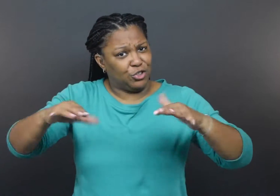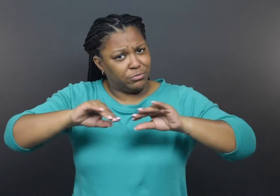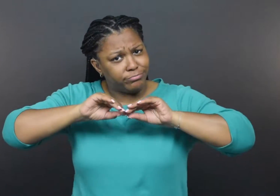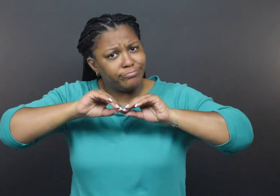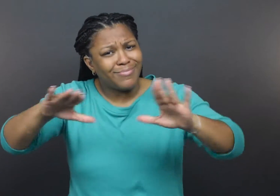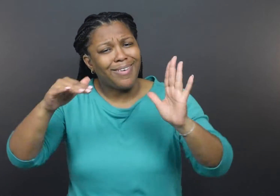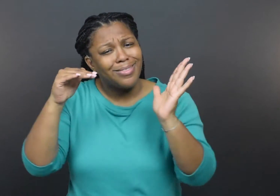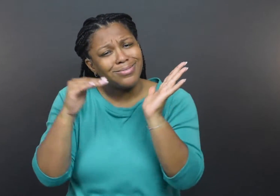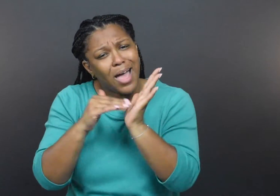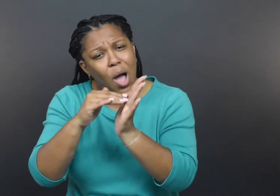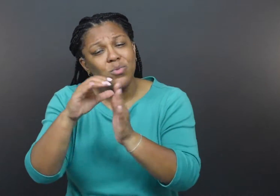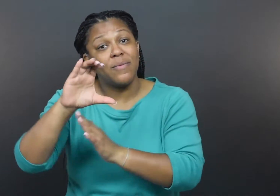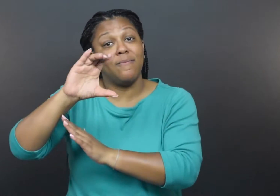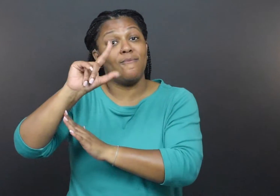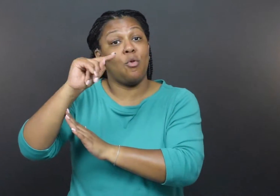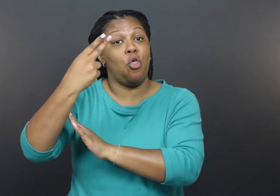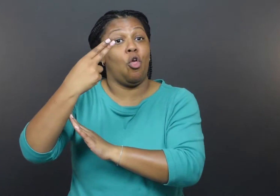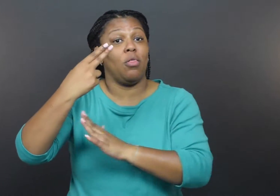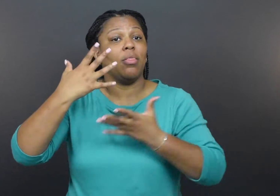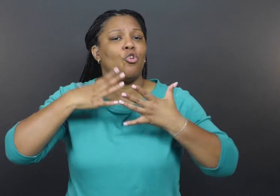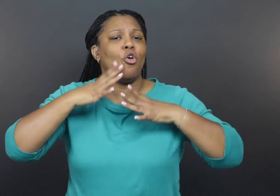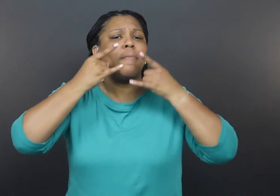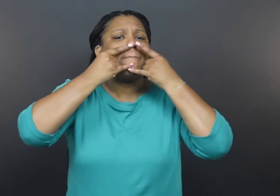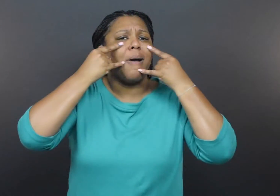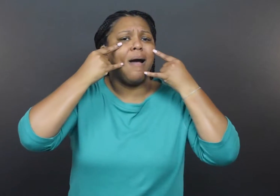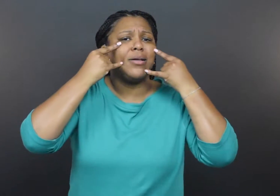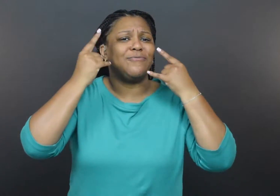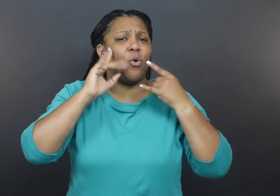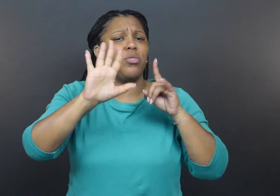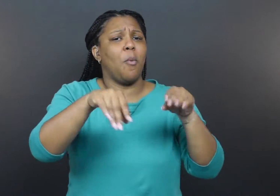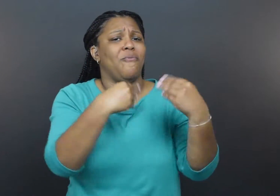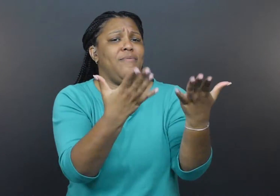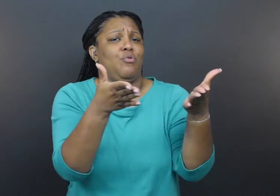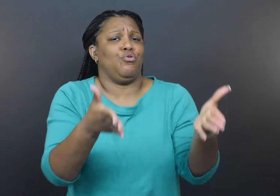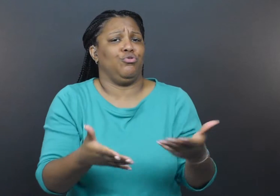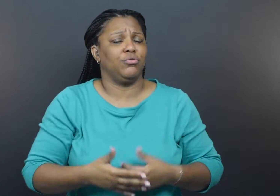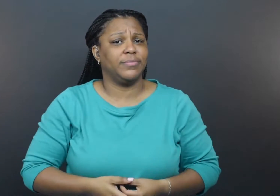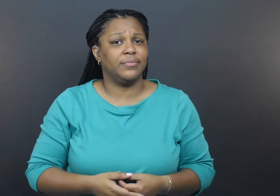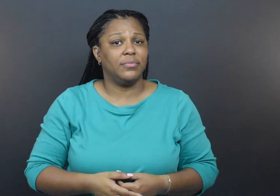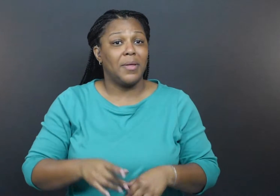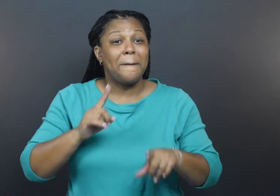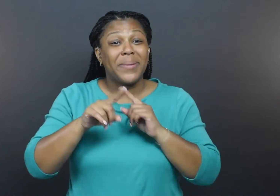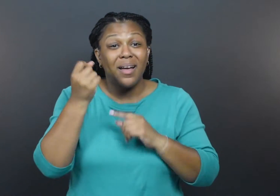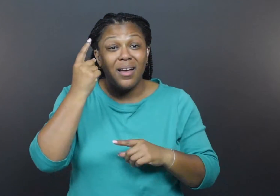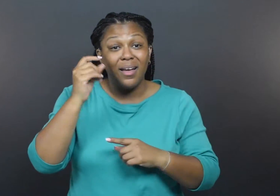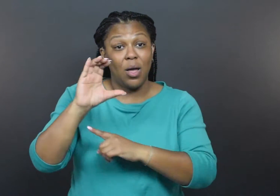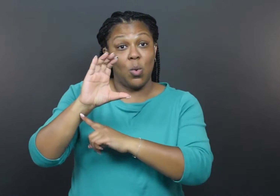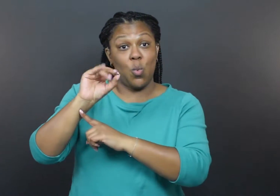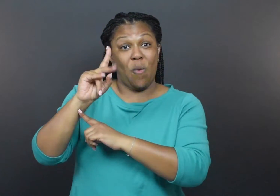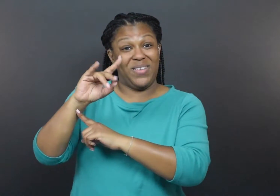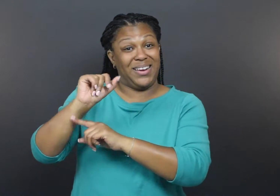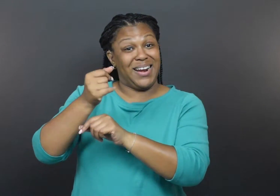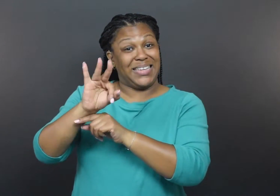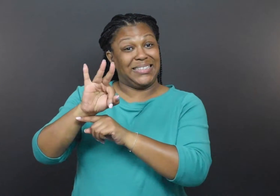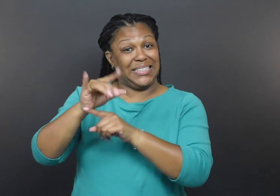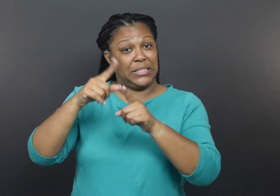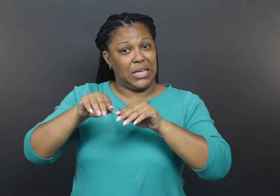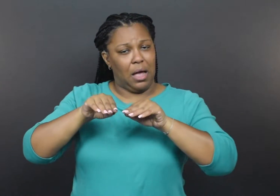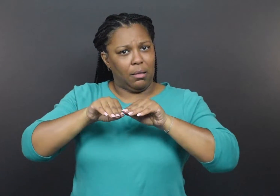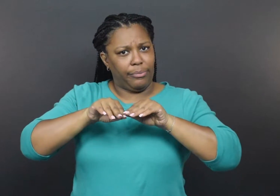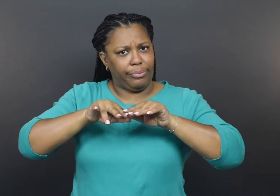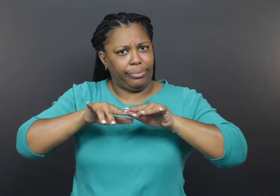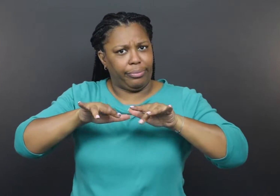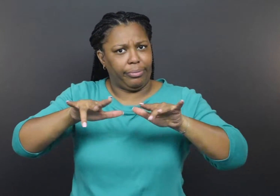to their providers, but as the COVID-19 virus evolved, cloth masks were no longer adequate.